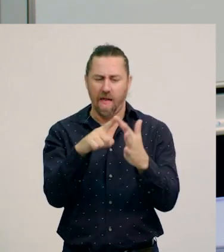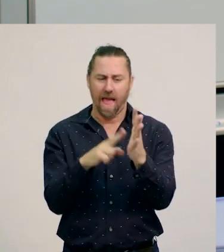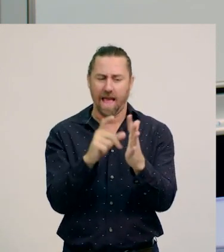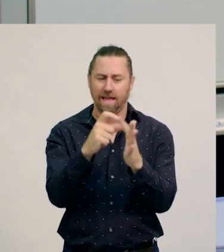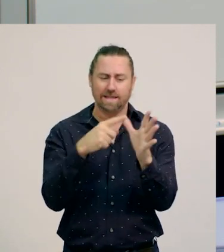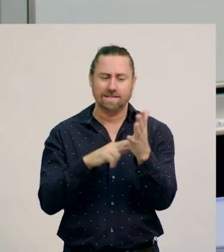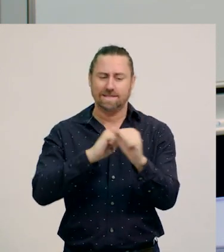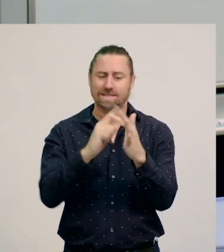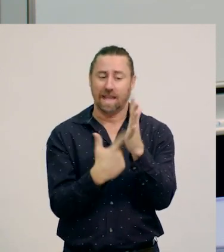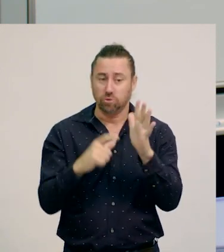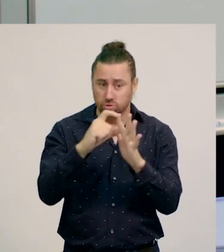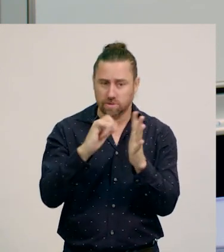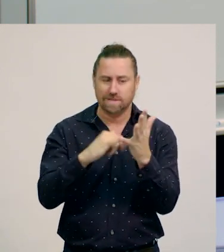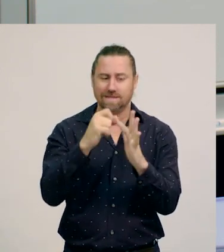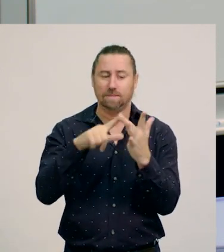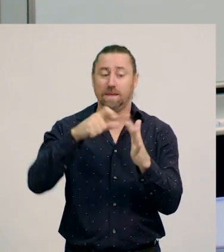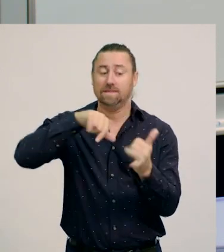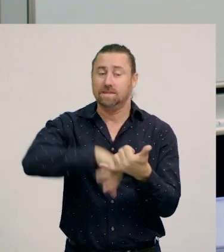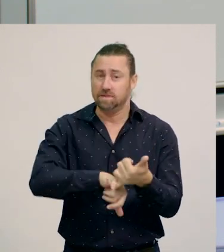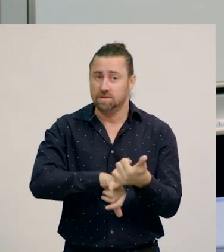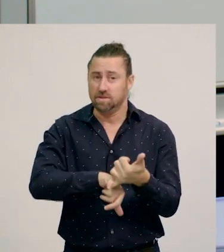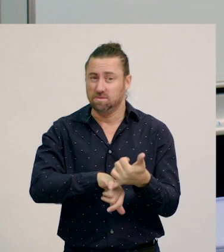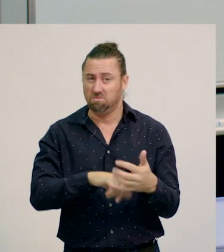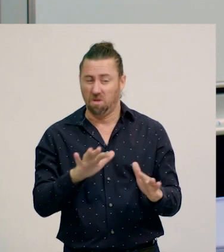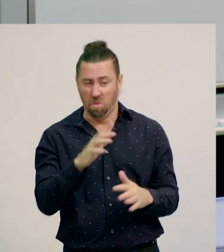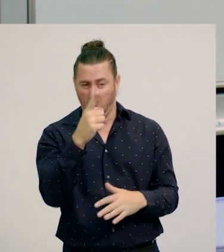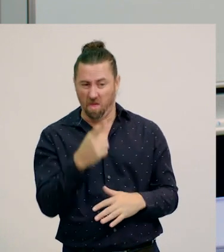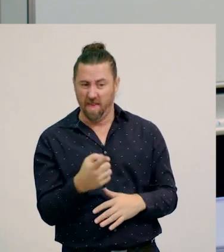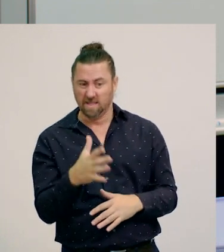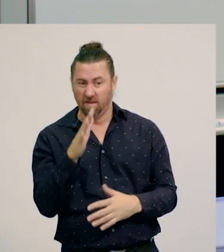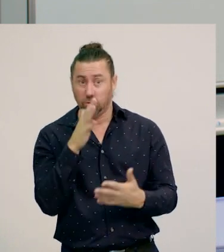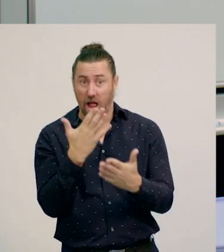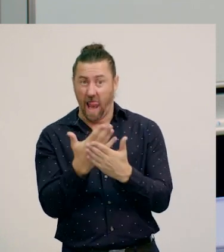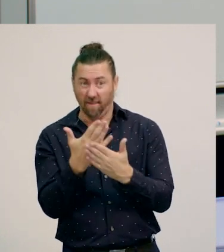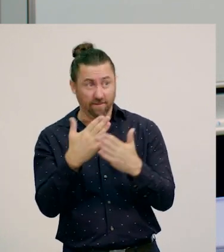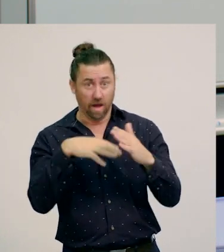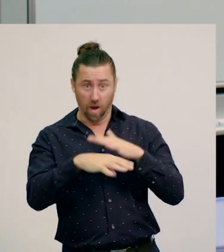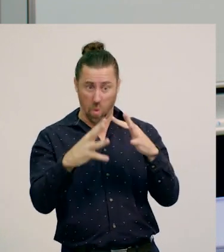as it estimated that there are only about 1,500 left in the wild.